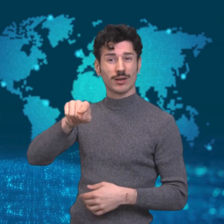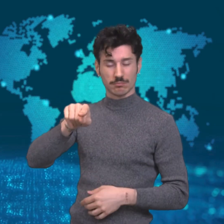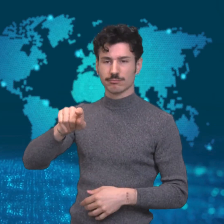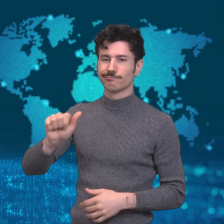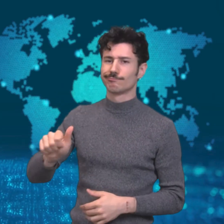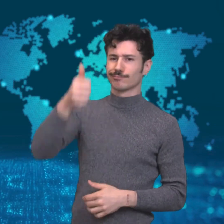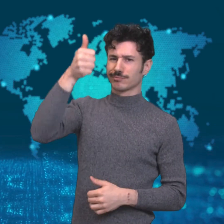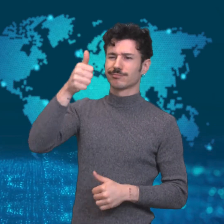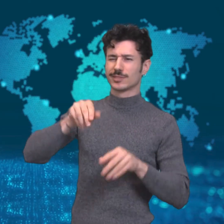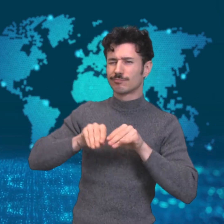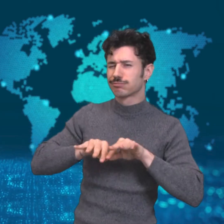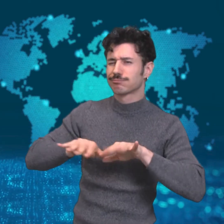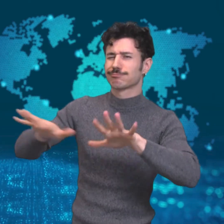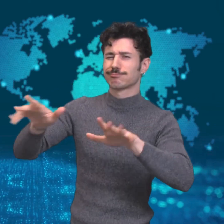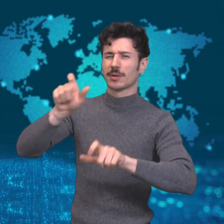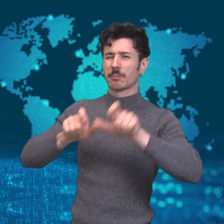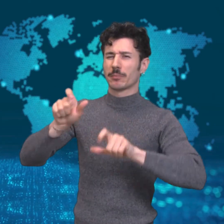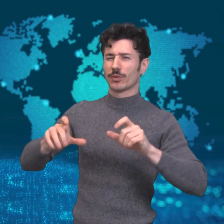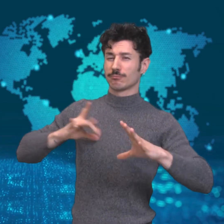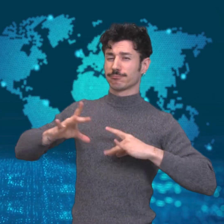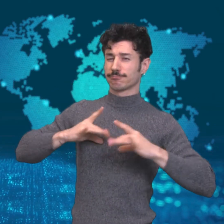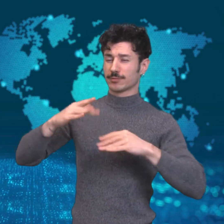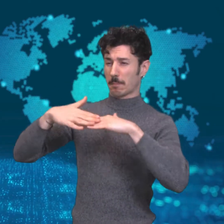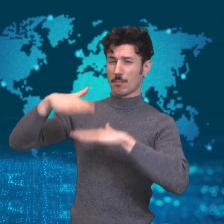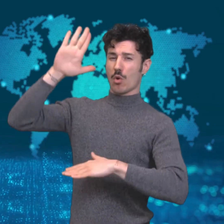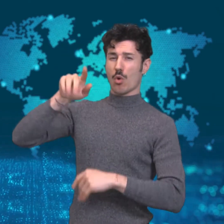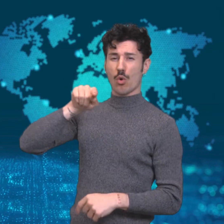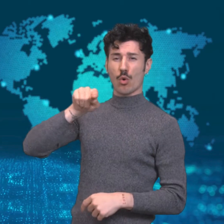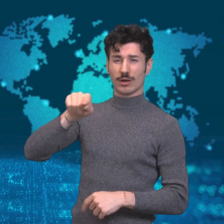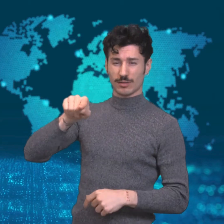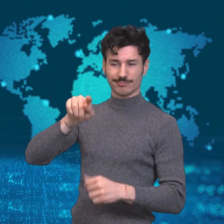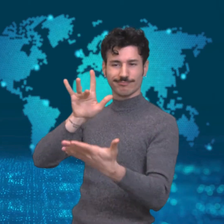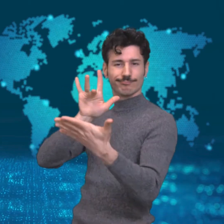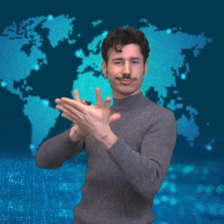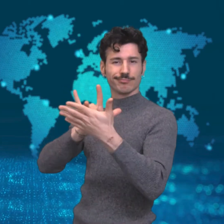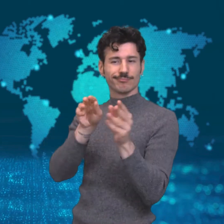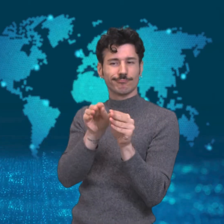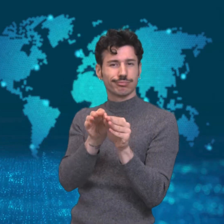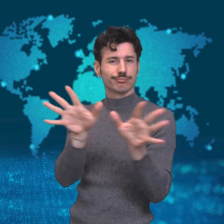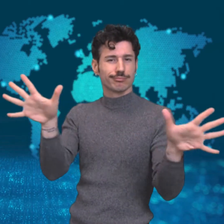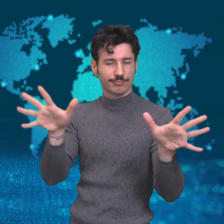The US state of New York has the highest number of